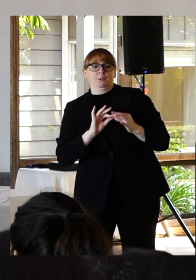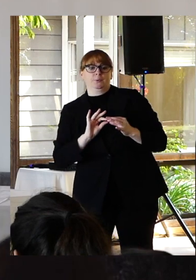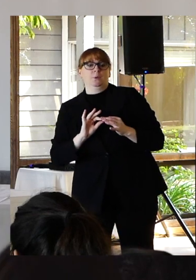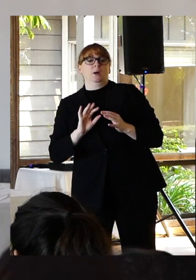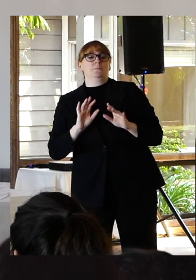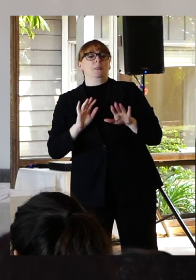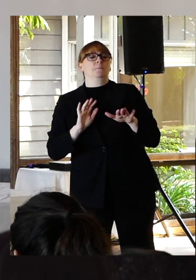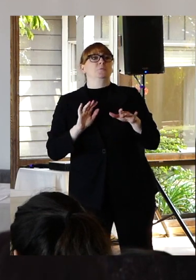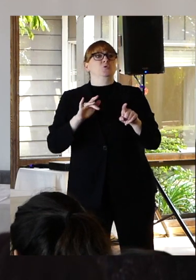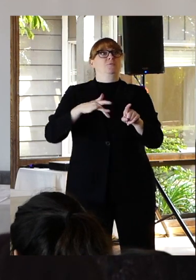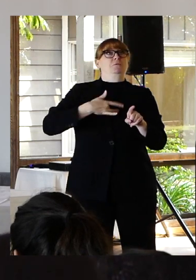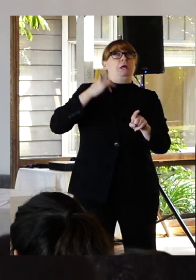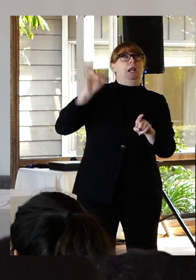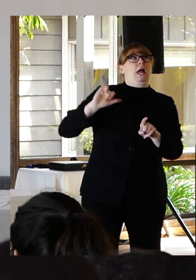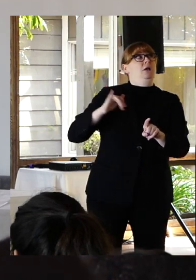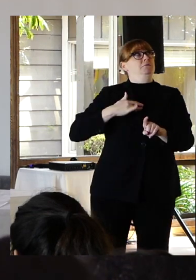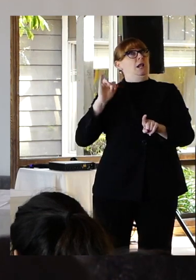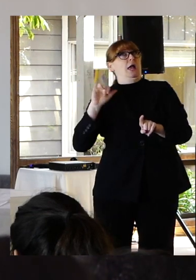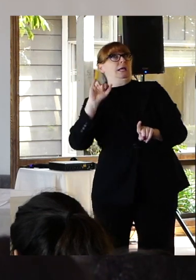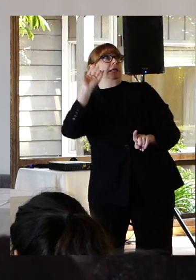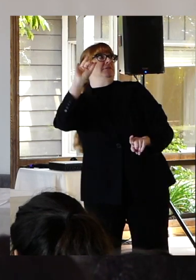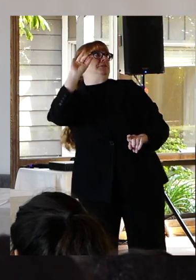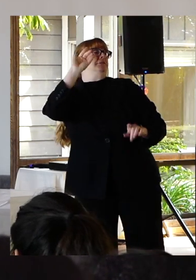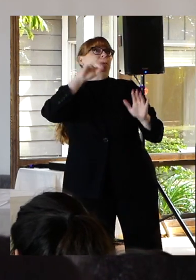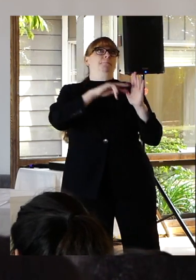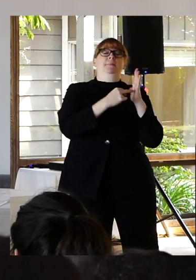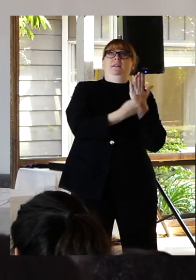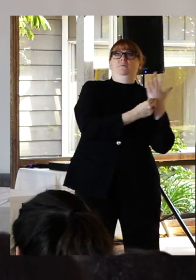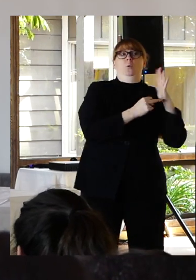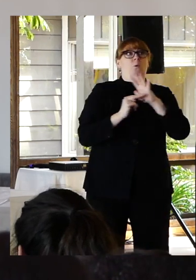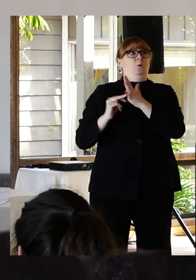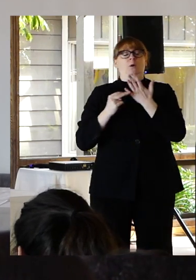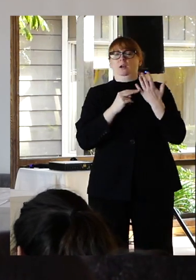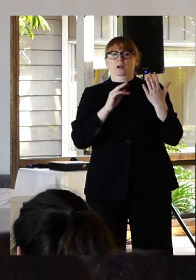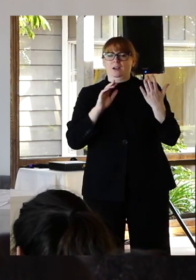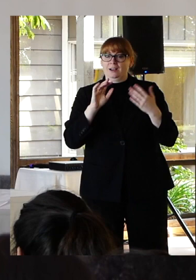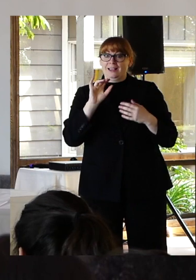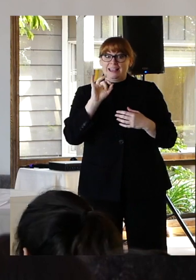closed doors even that people in crisis are attention seeking and that